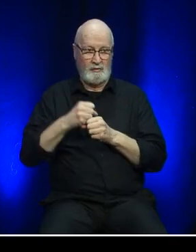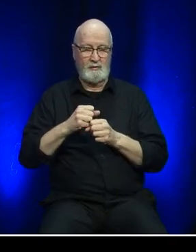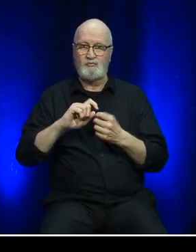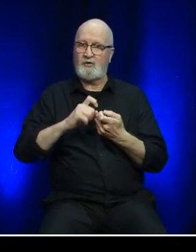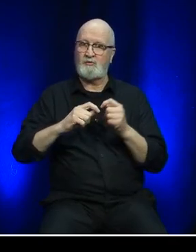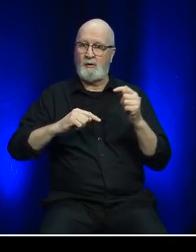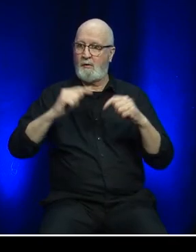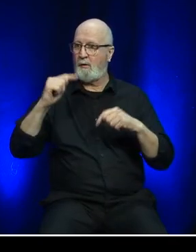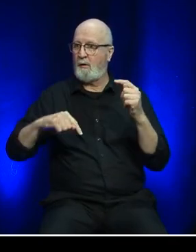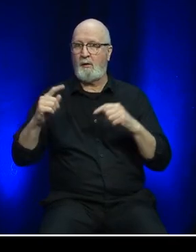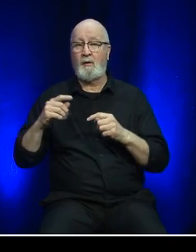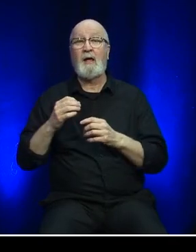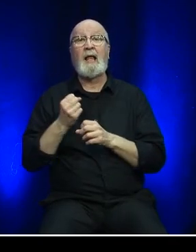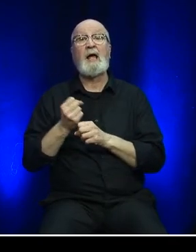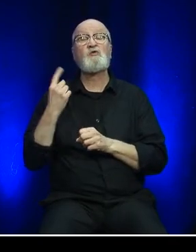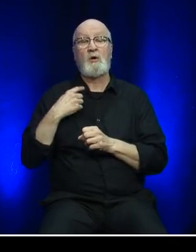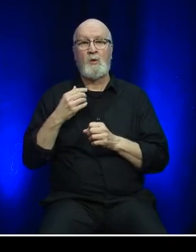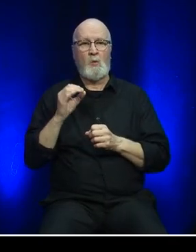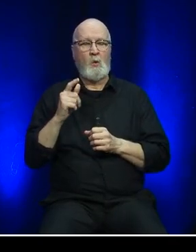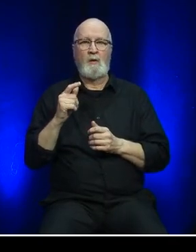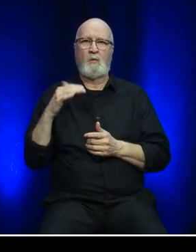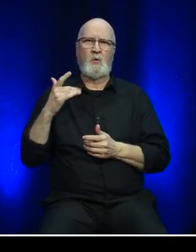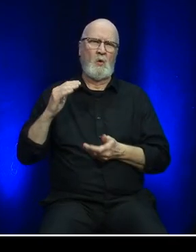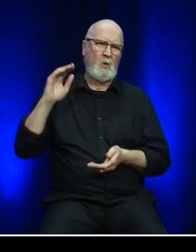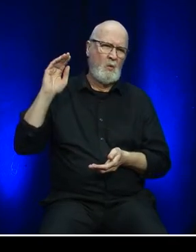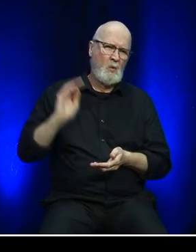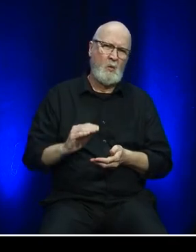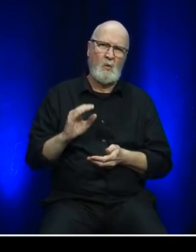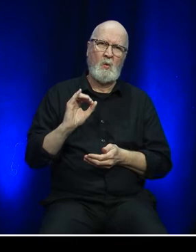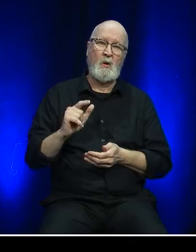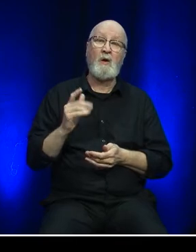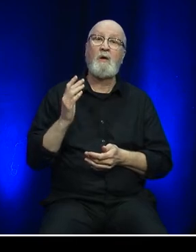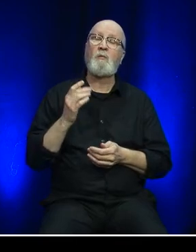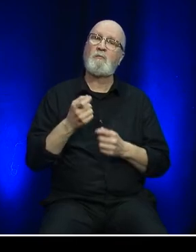Last year, oil dropped to historic lows due to the pandemic.